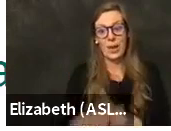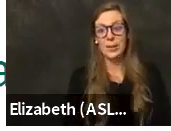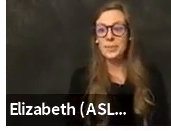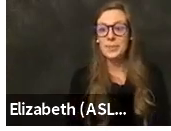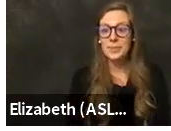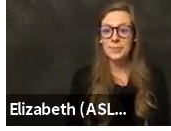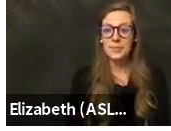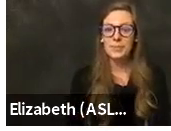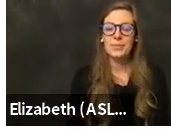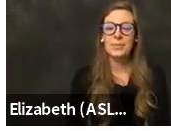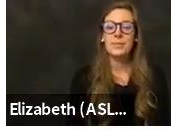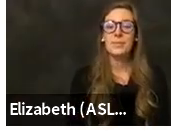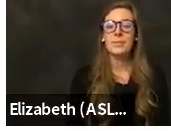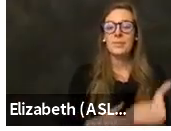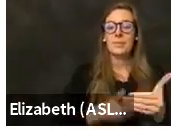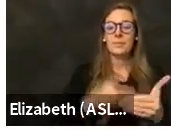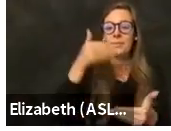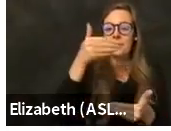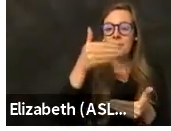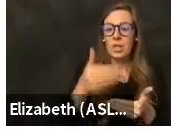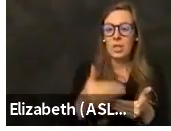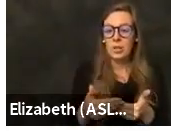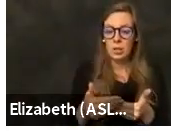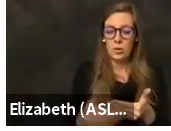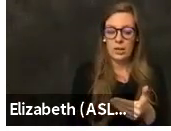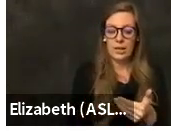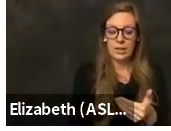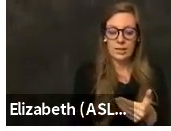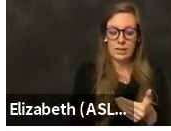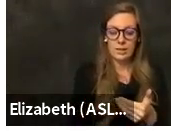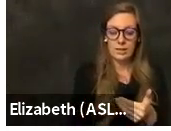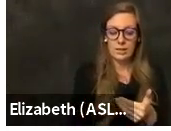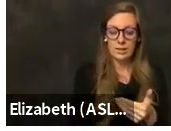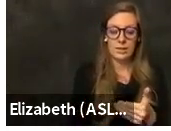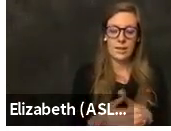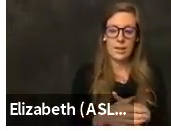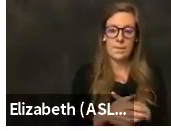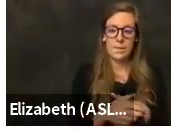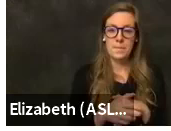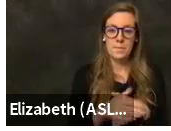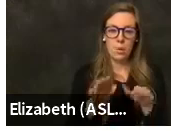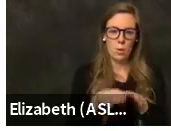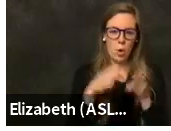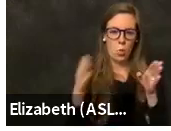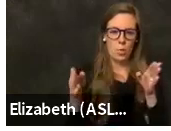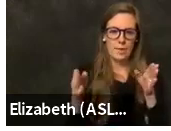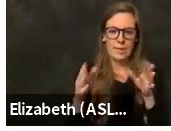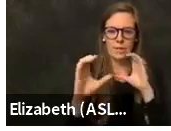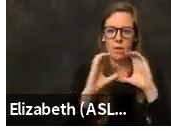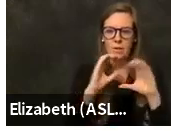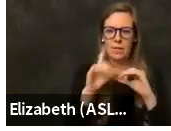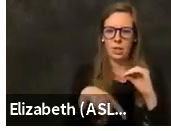So next, I want to just open the conversation about vaccine administration and just say we are